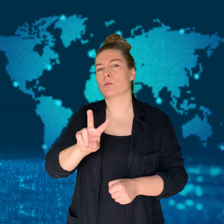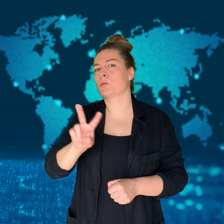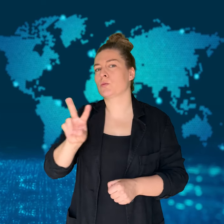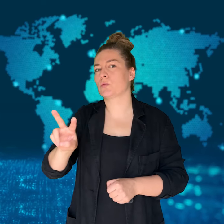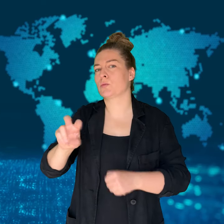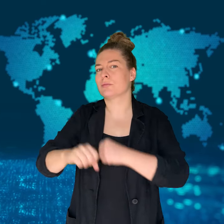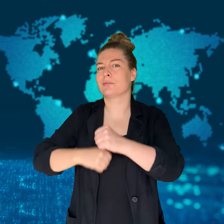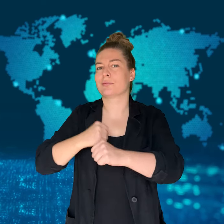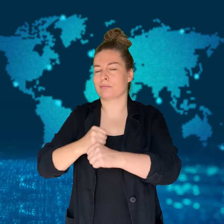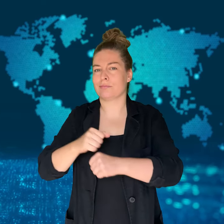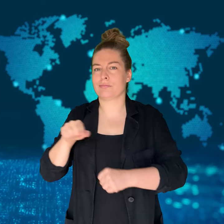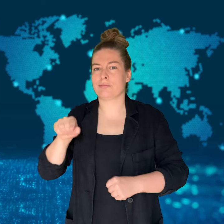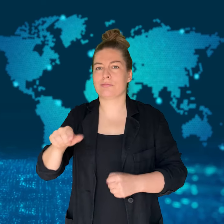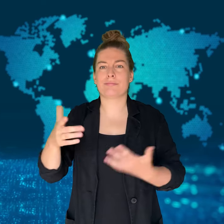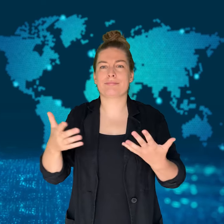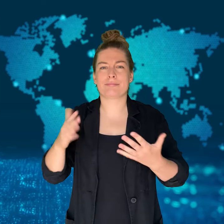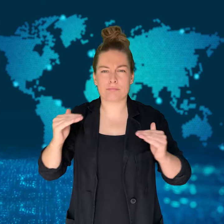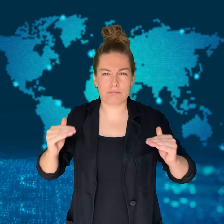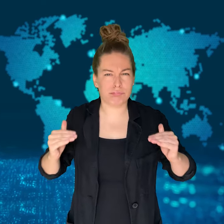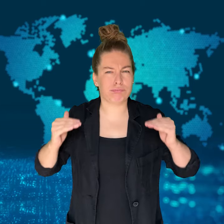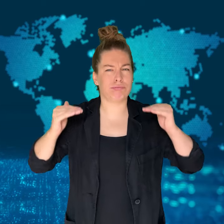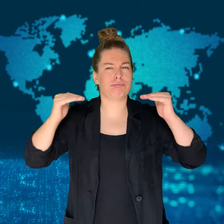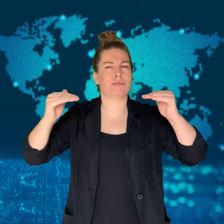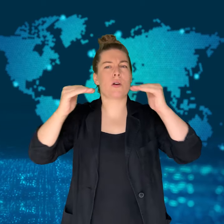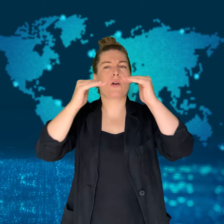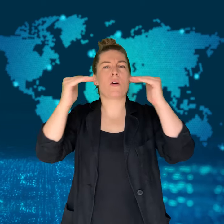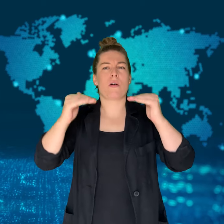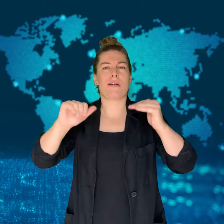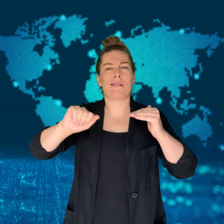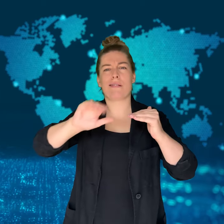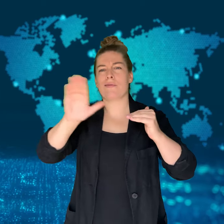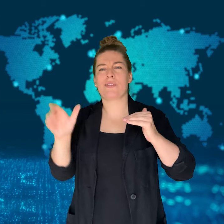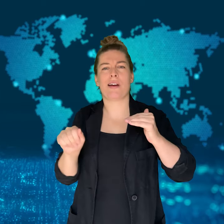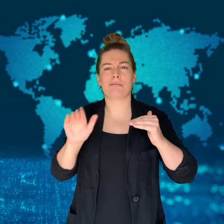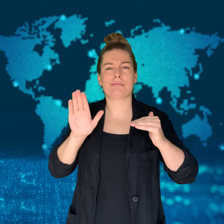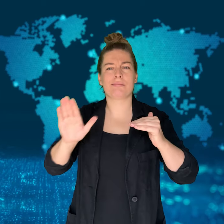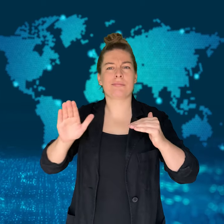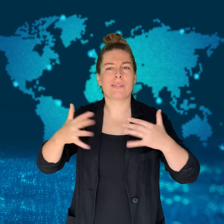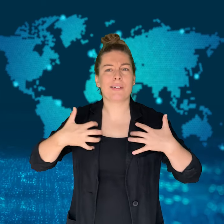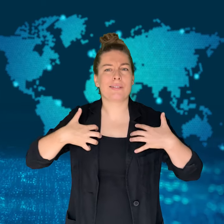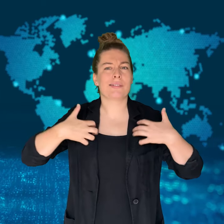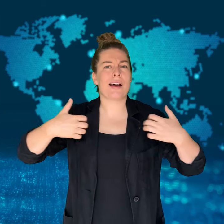made the same declaration.